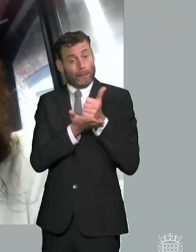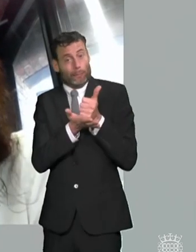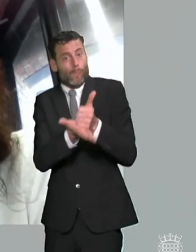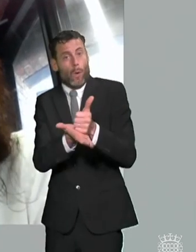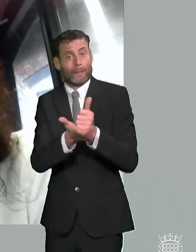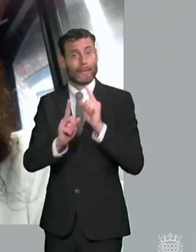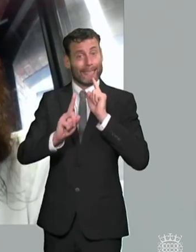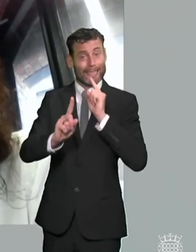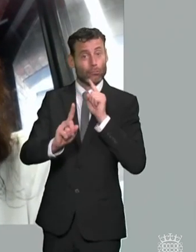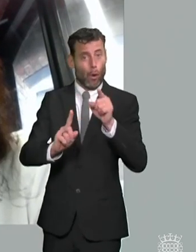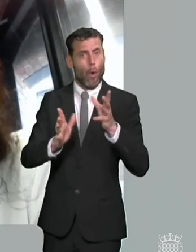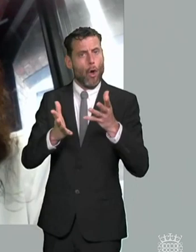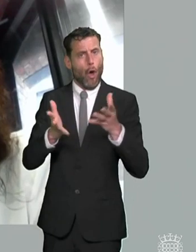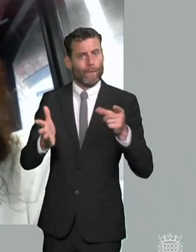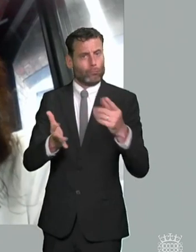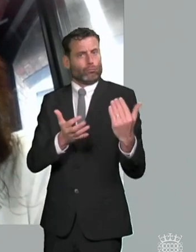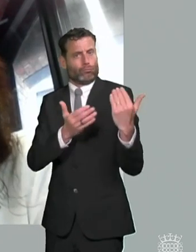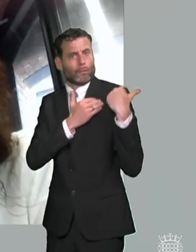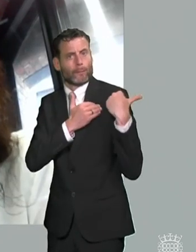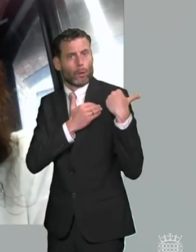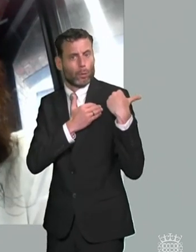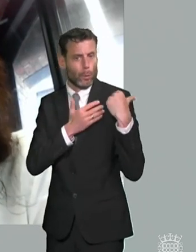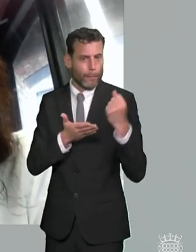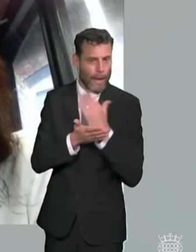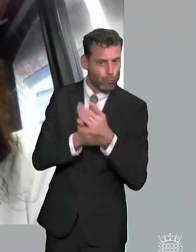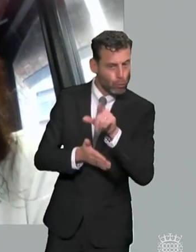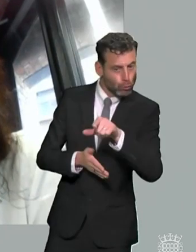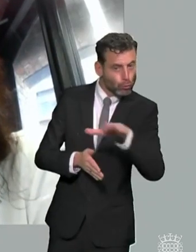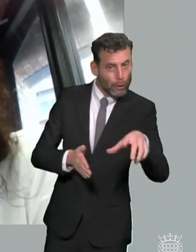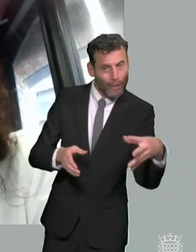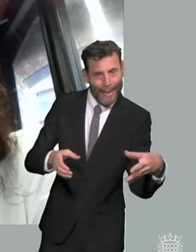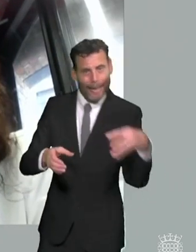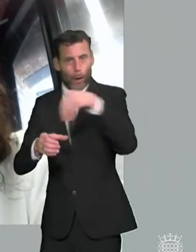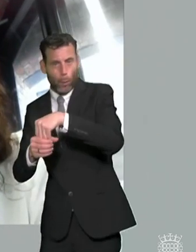that's delivered um to children including some quite kind of complex therapeutic provision